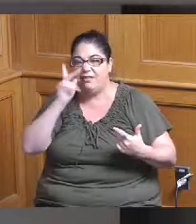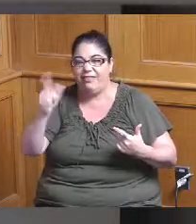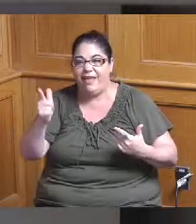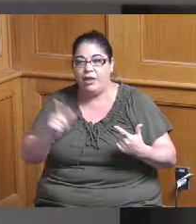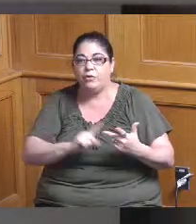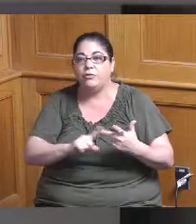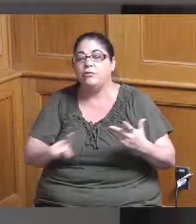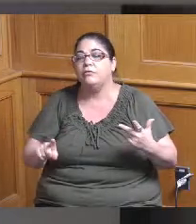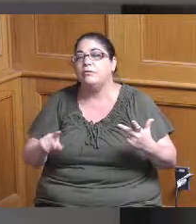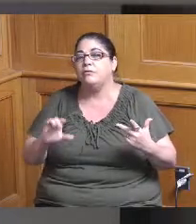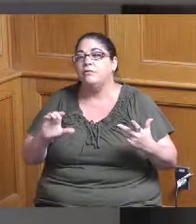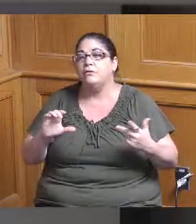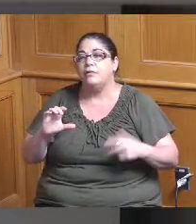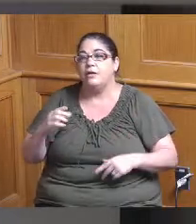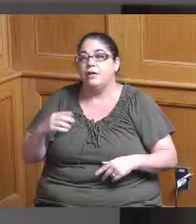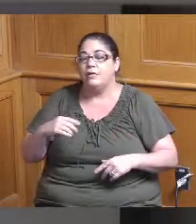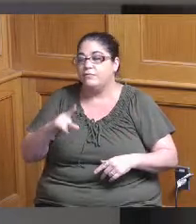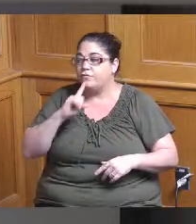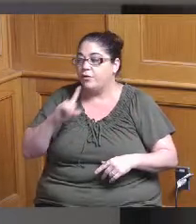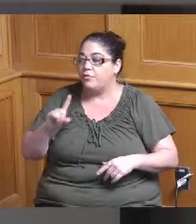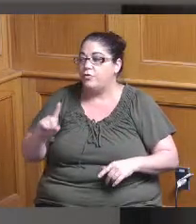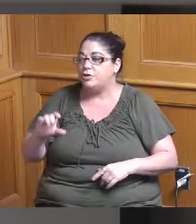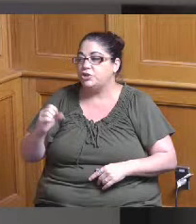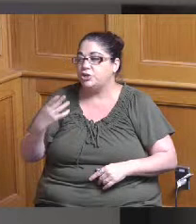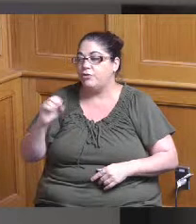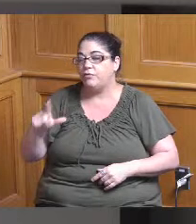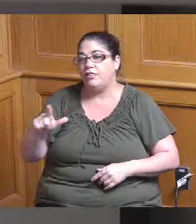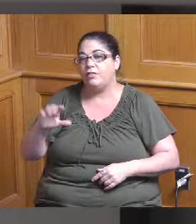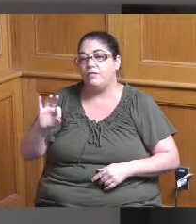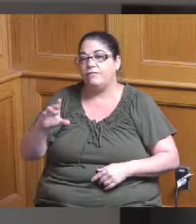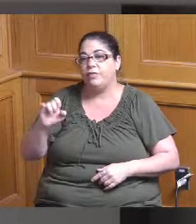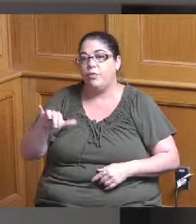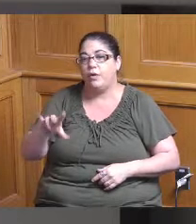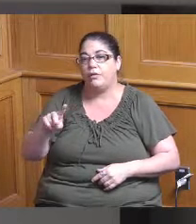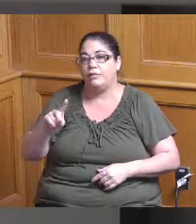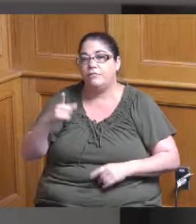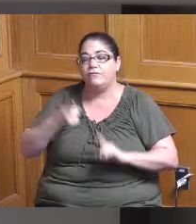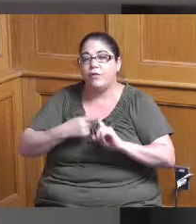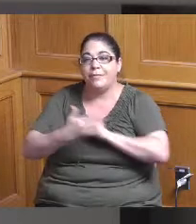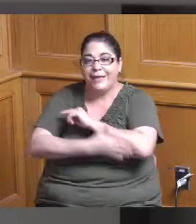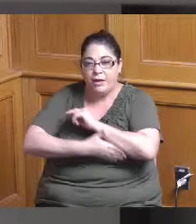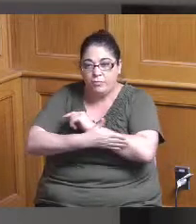and Holly Christmann Cheryl Floyd from County Administration Steve Johns from Planning and